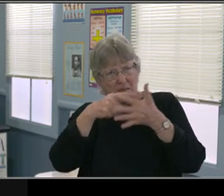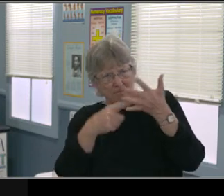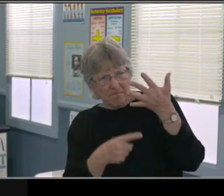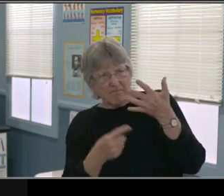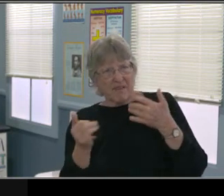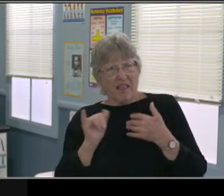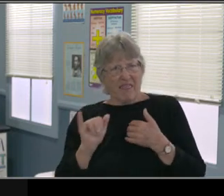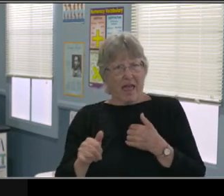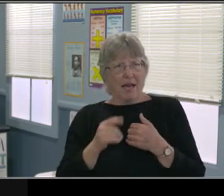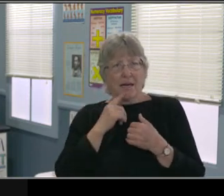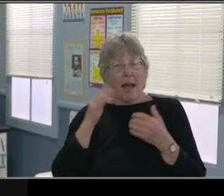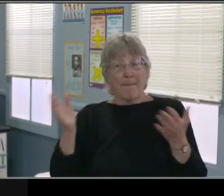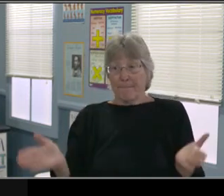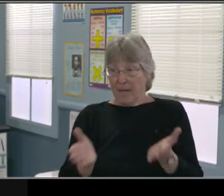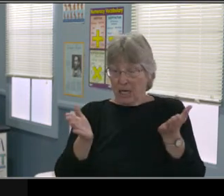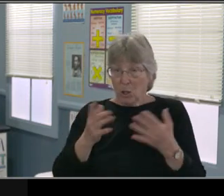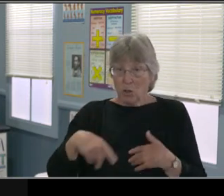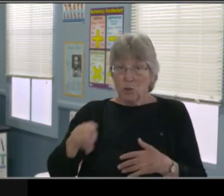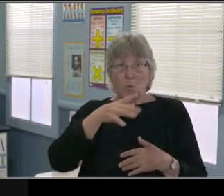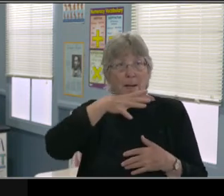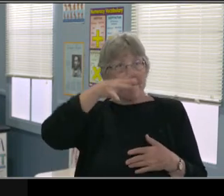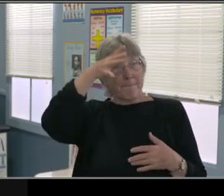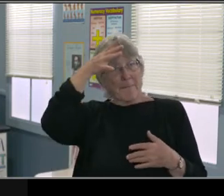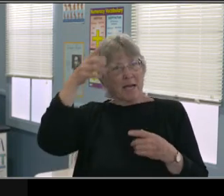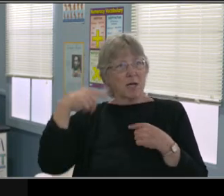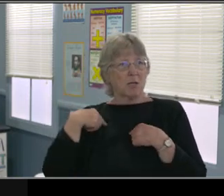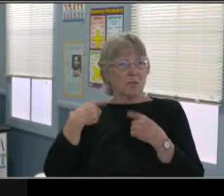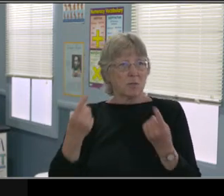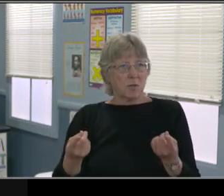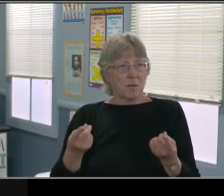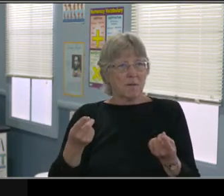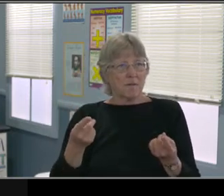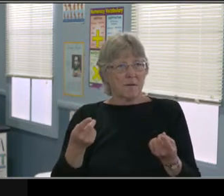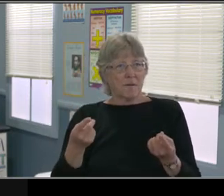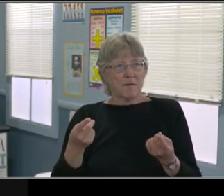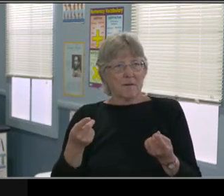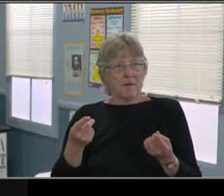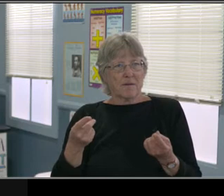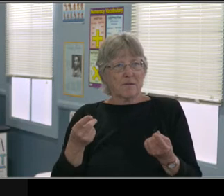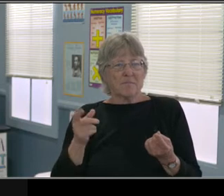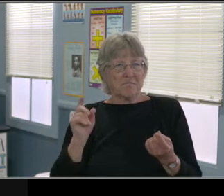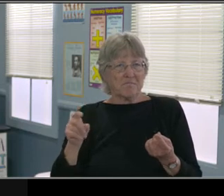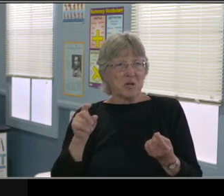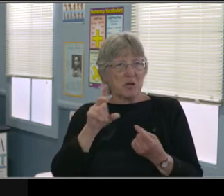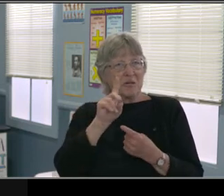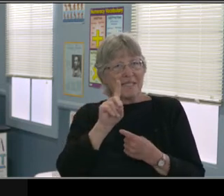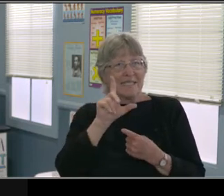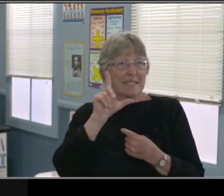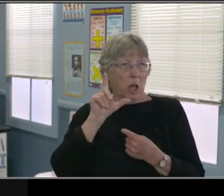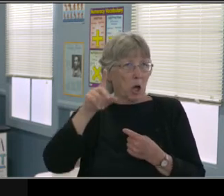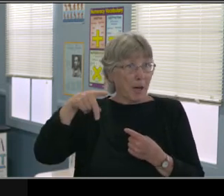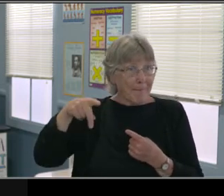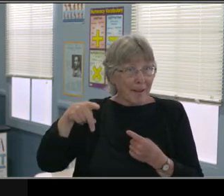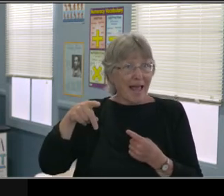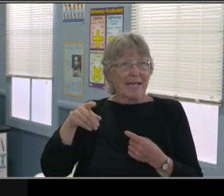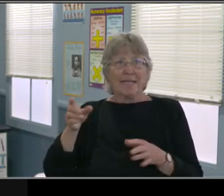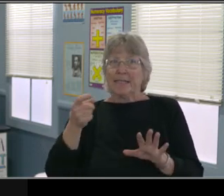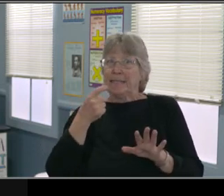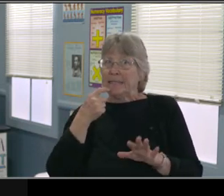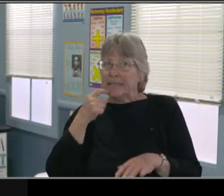than a high school student screen time. And so talk about, well, what is the requirements and what is my student gonna do